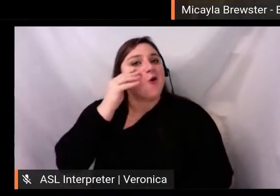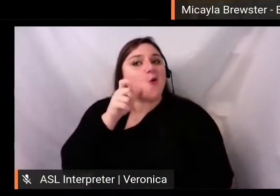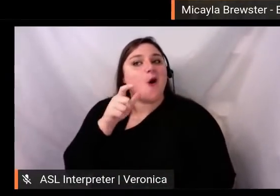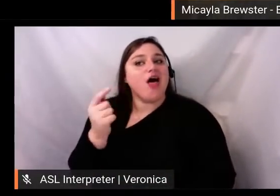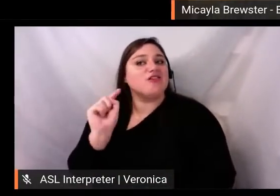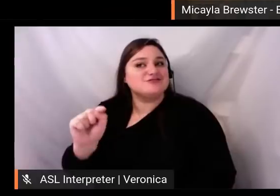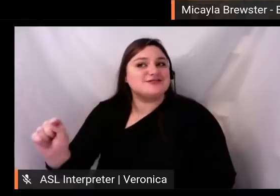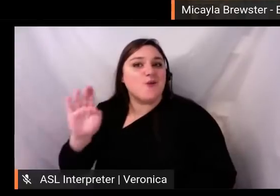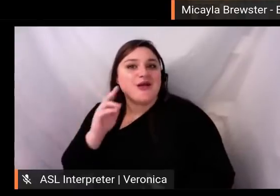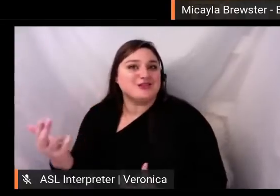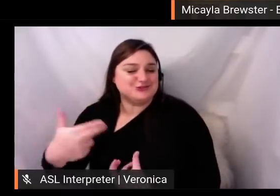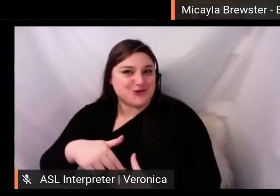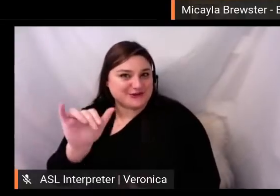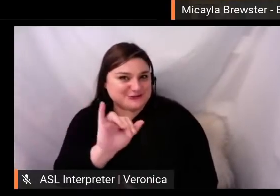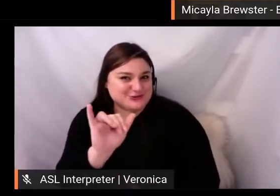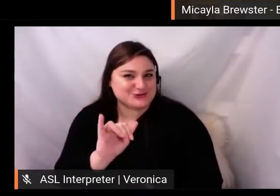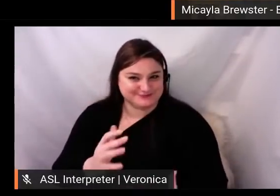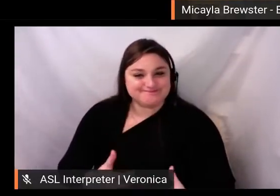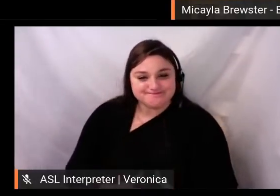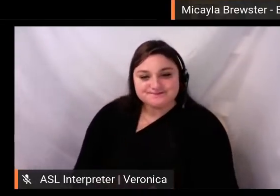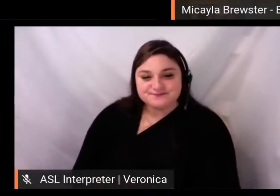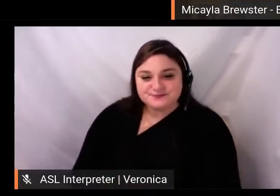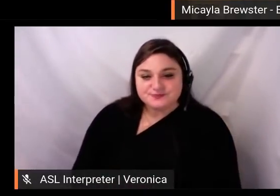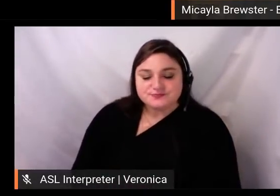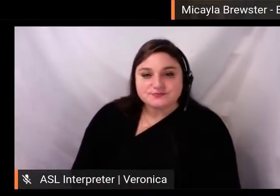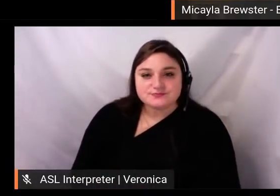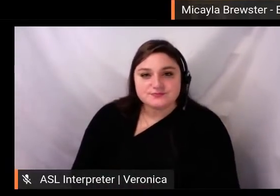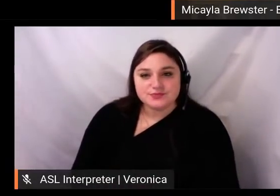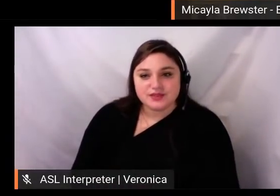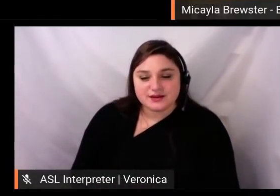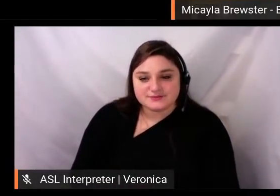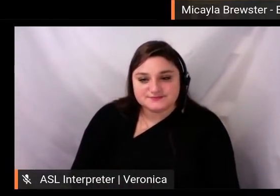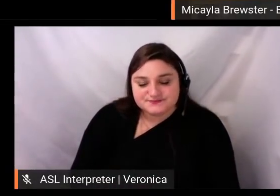Number two: Especially when it comes to causes that people care about,